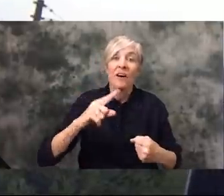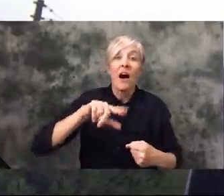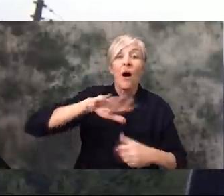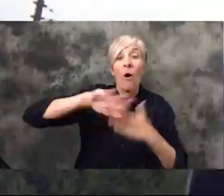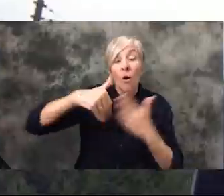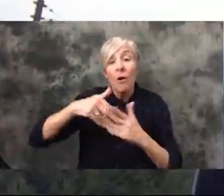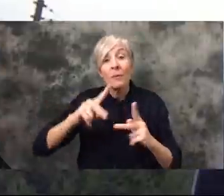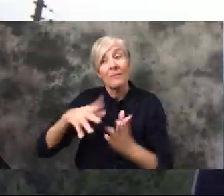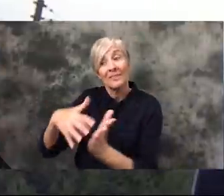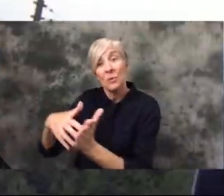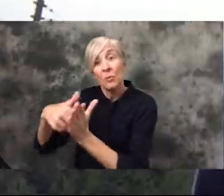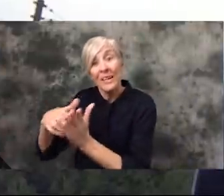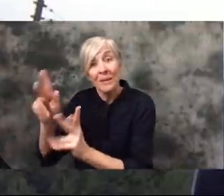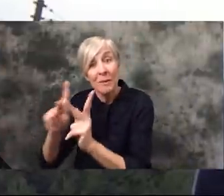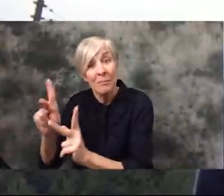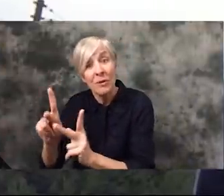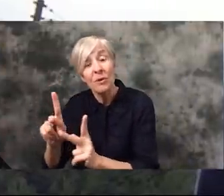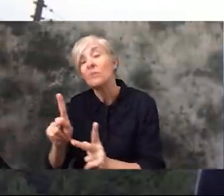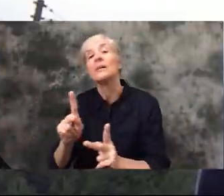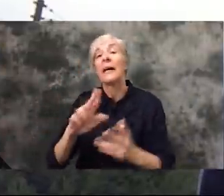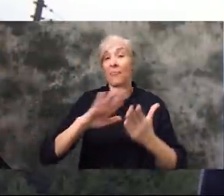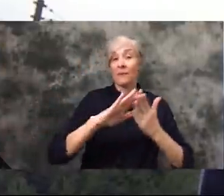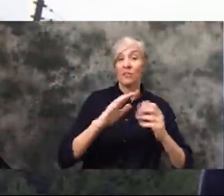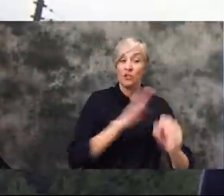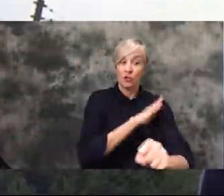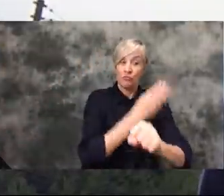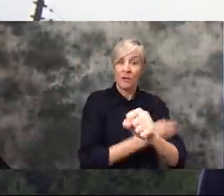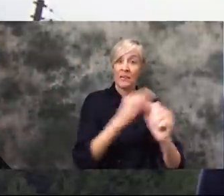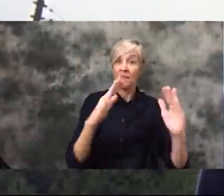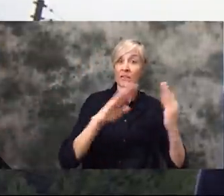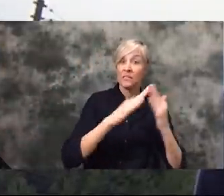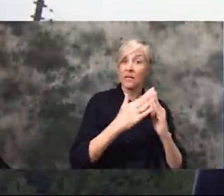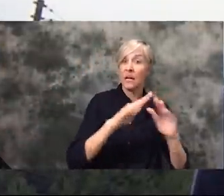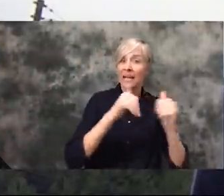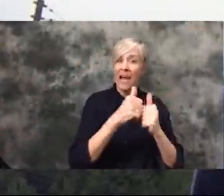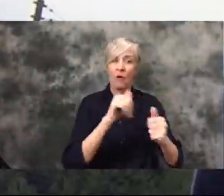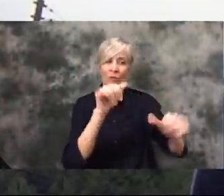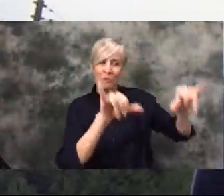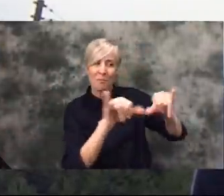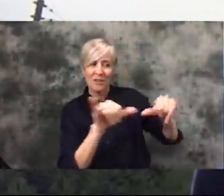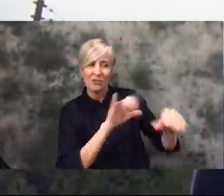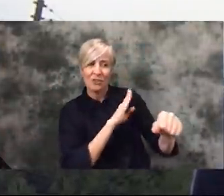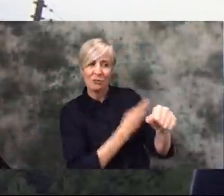weaker people. Because A society, the strength of the society, is defined by